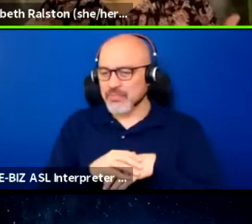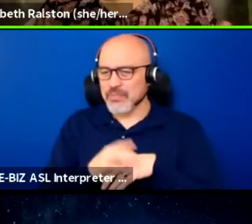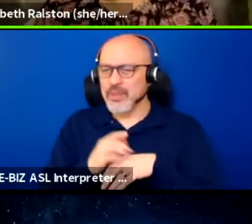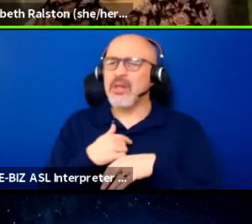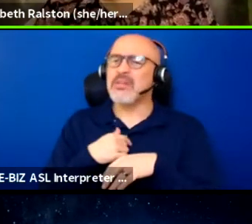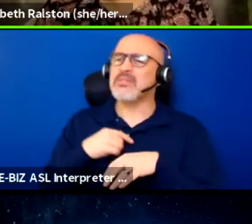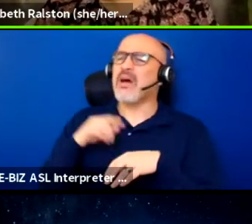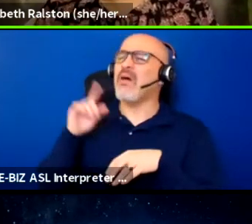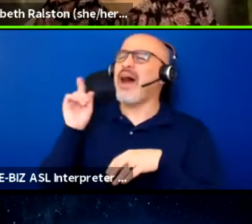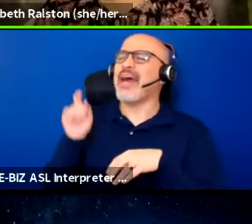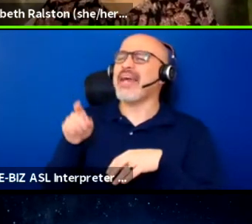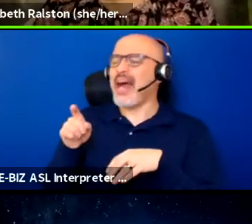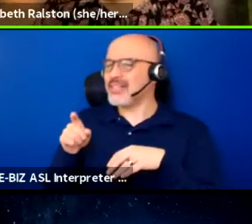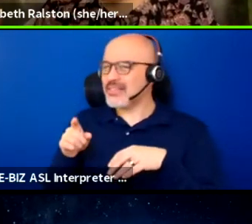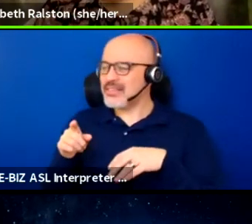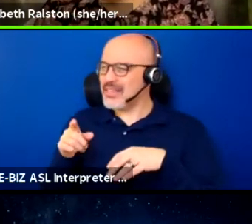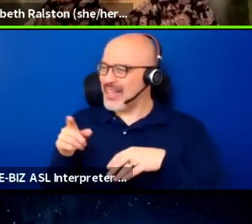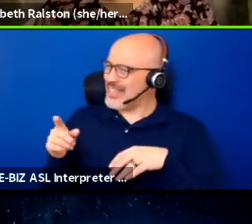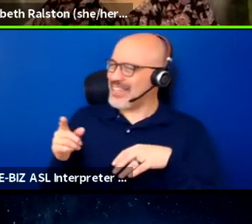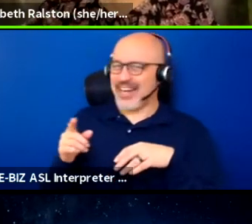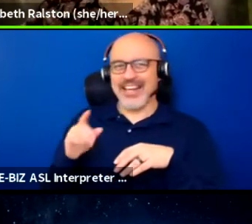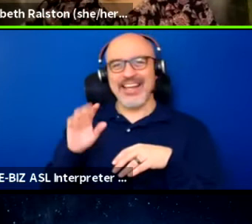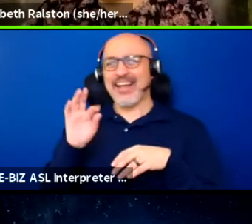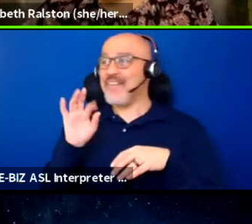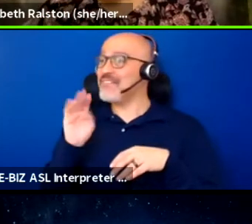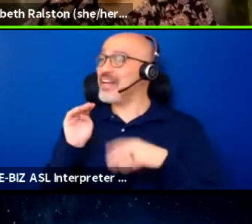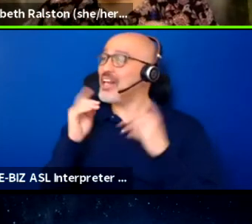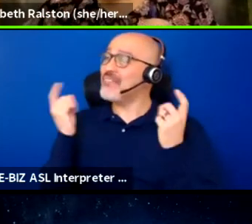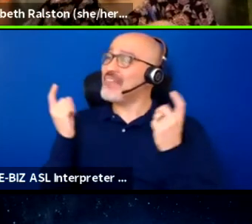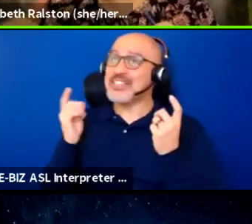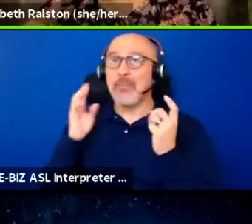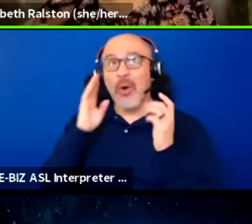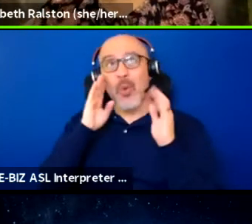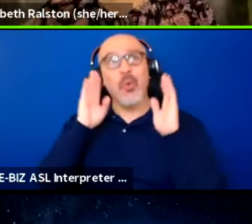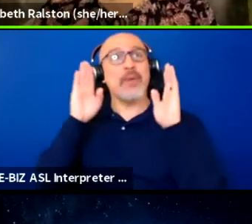if the film festival could have captions or, you know,